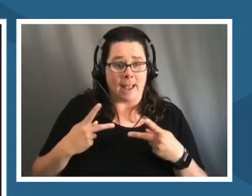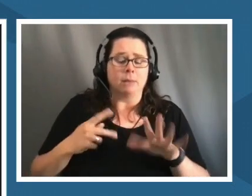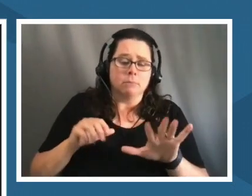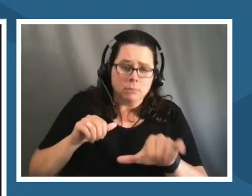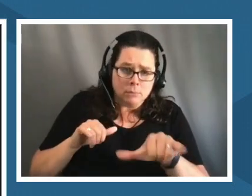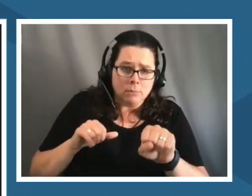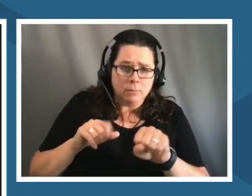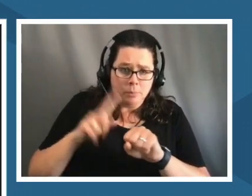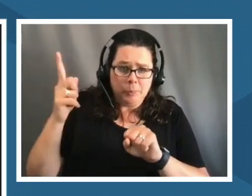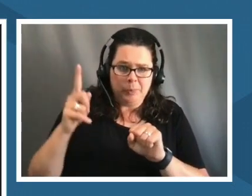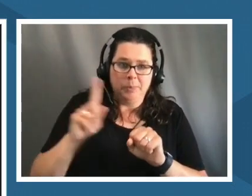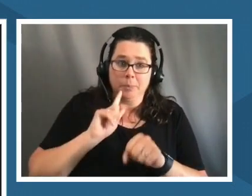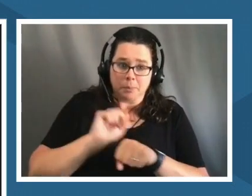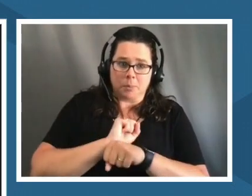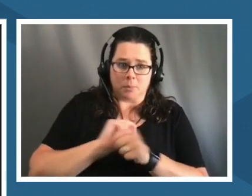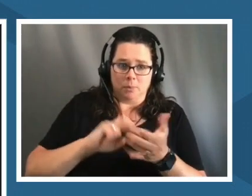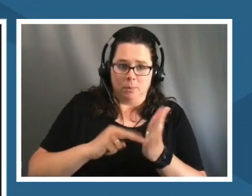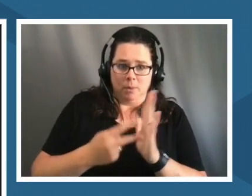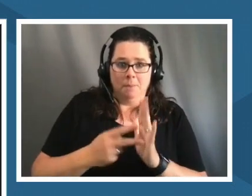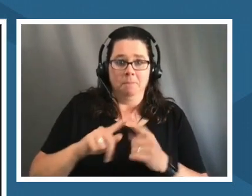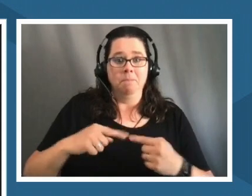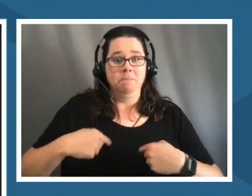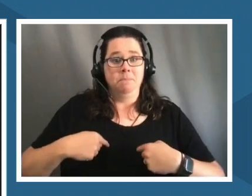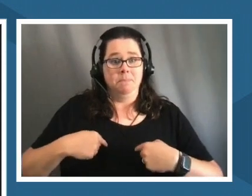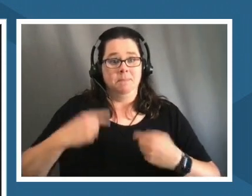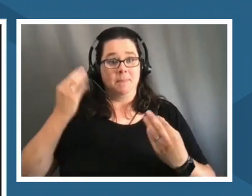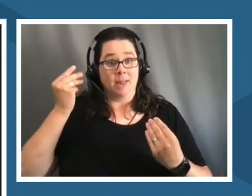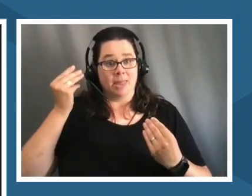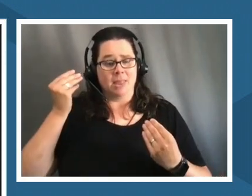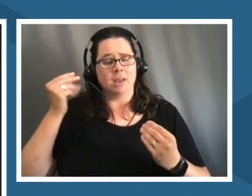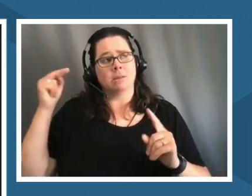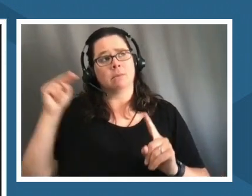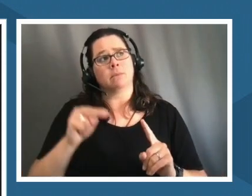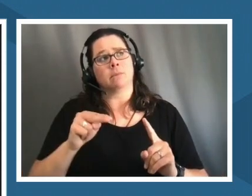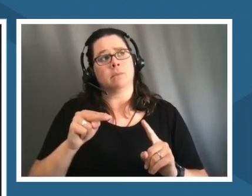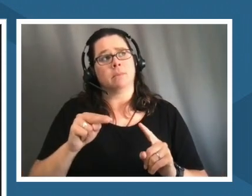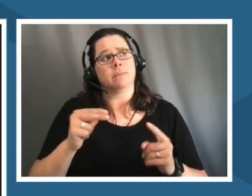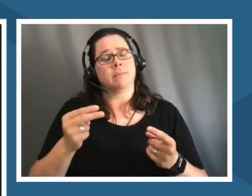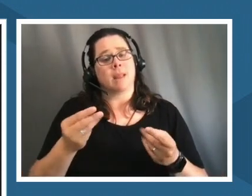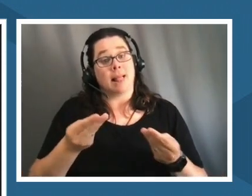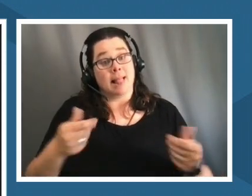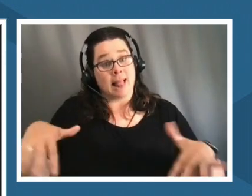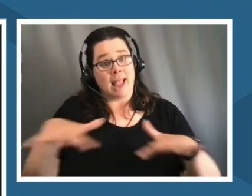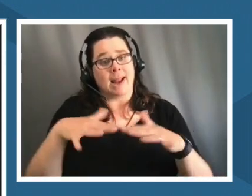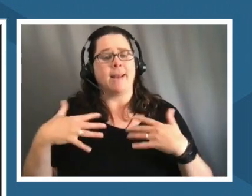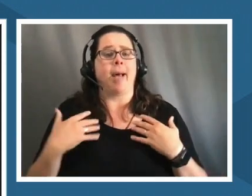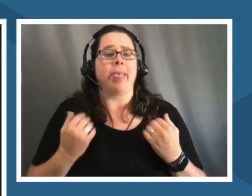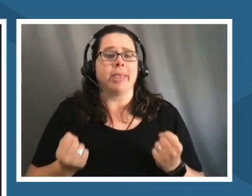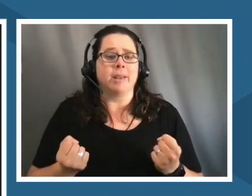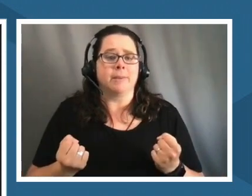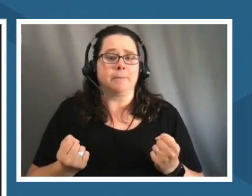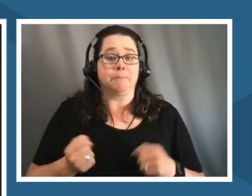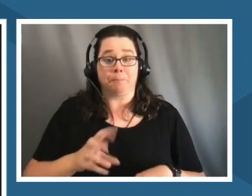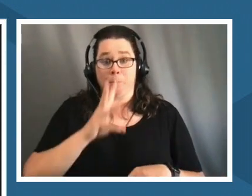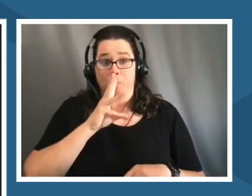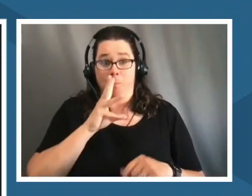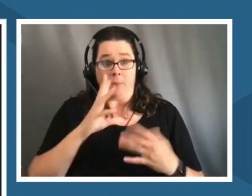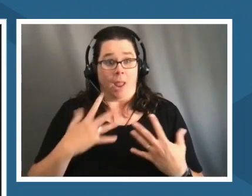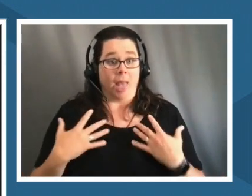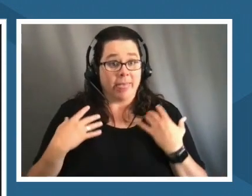the to me when i think of land back i think about the health of our our land and our the health of our water and and